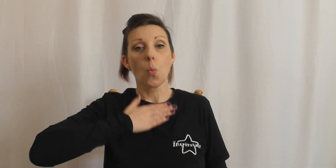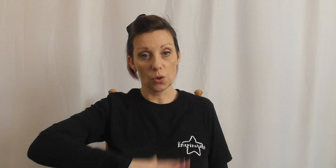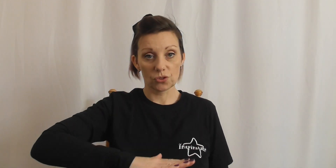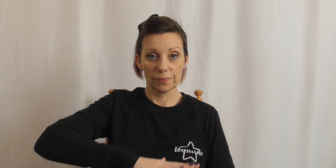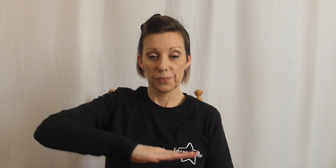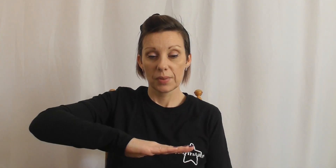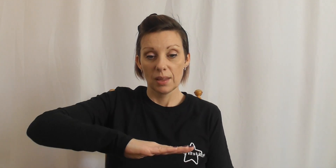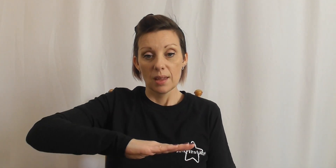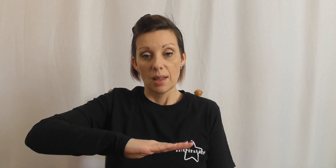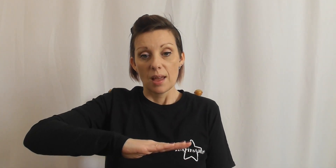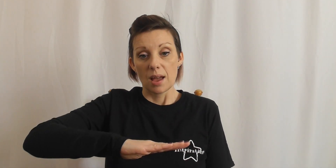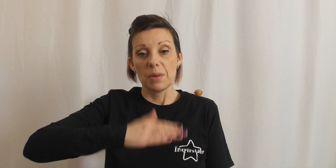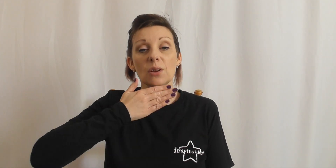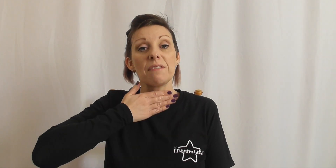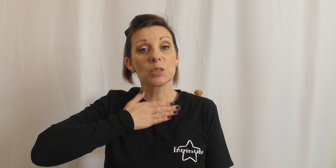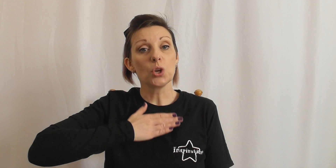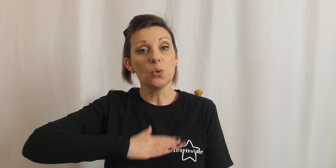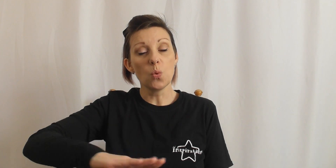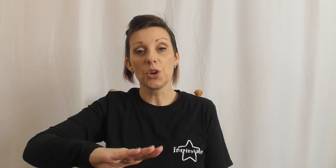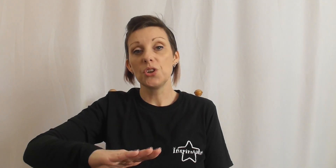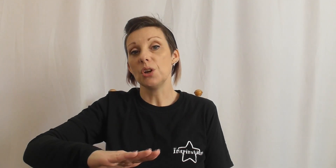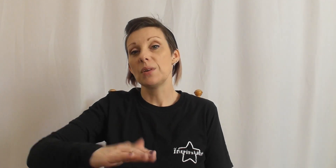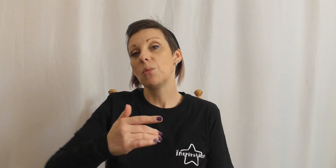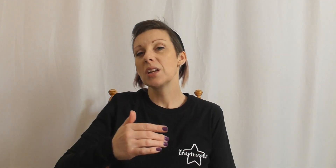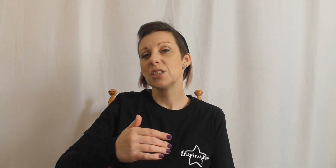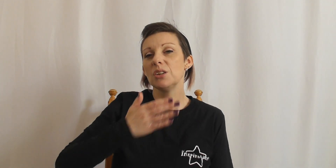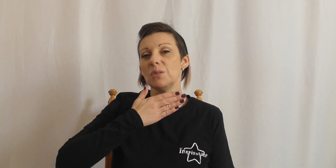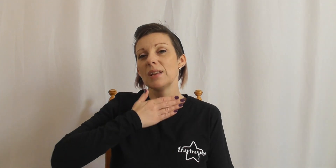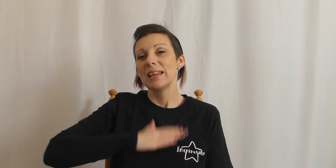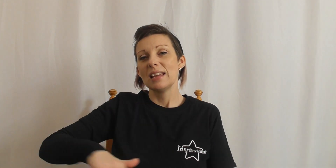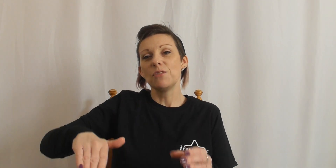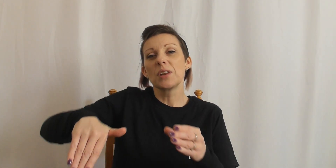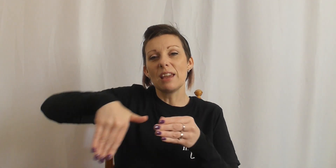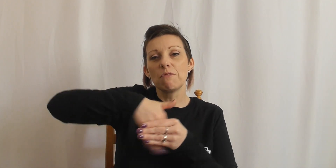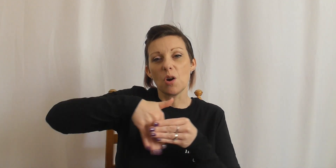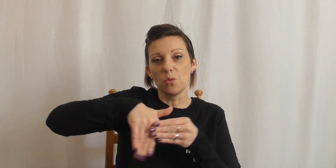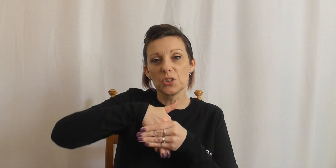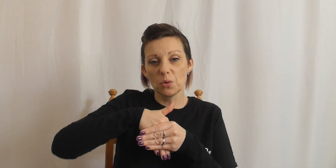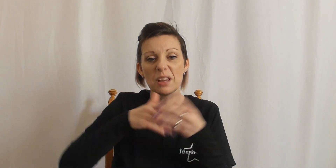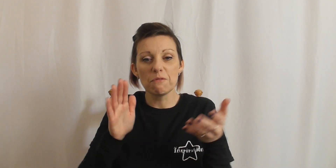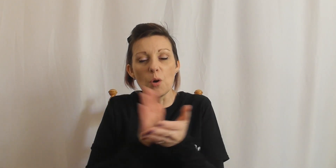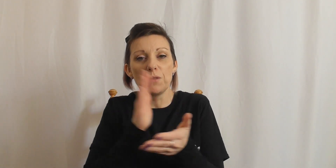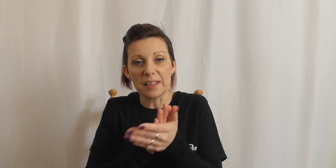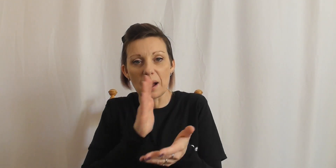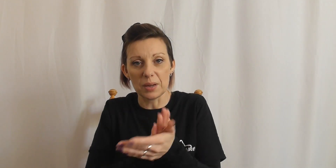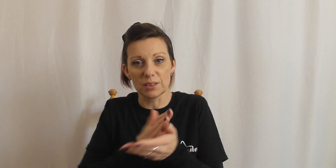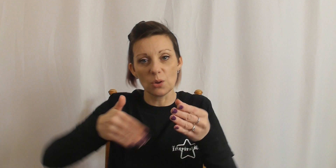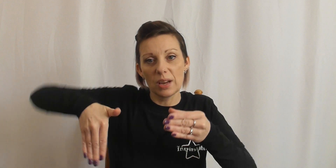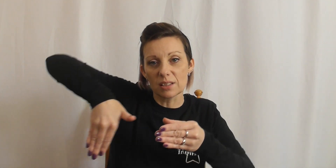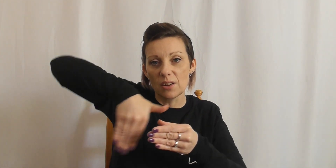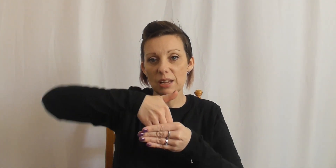want. So if that's what you want to do. Now we're going to do if you want to get involved, you want to be involved in the happiness. So we're going to sign